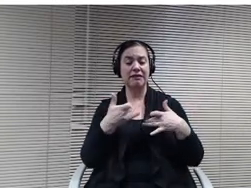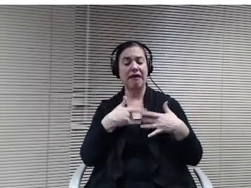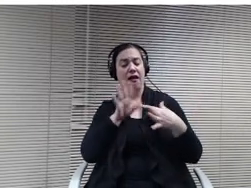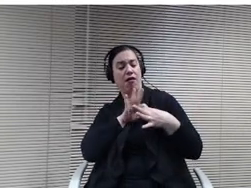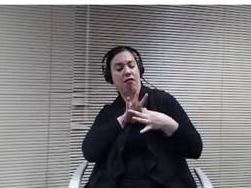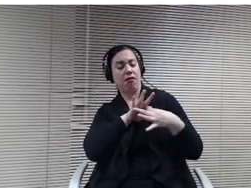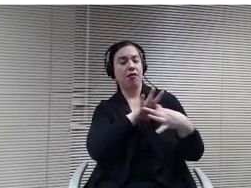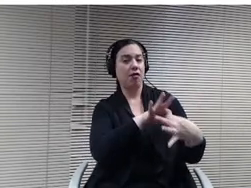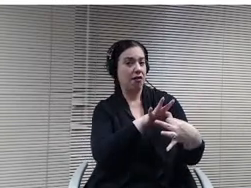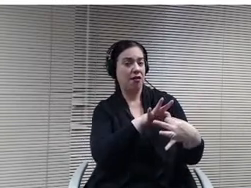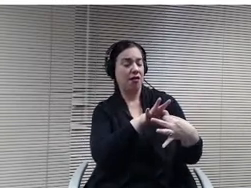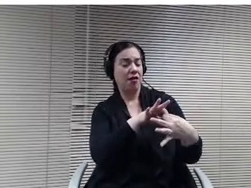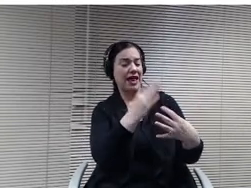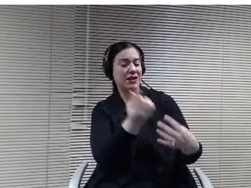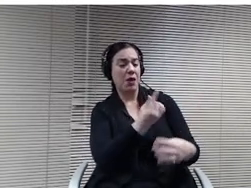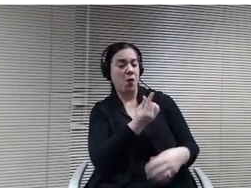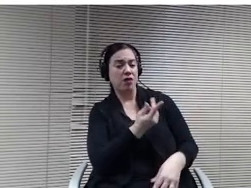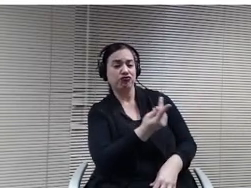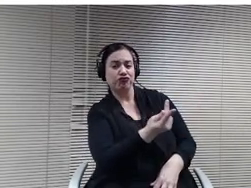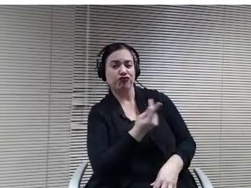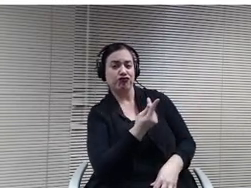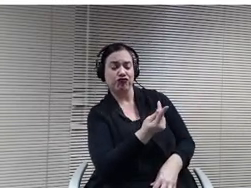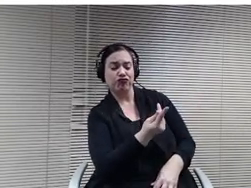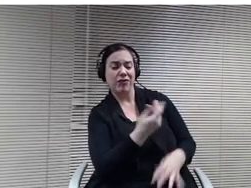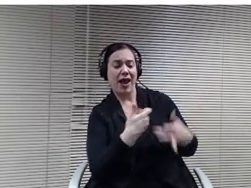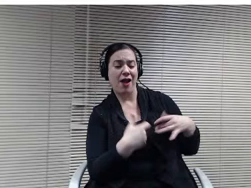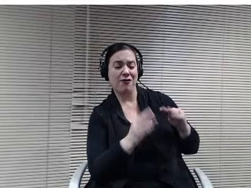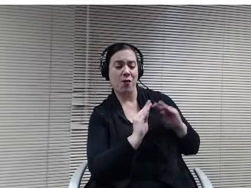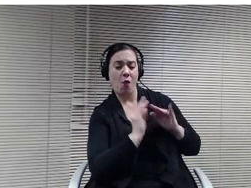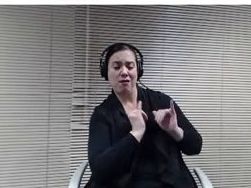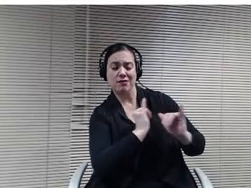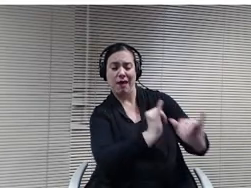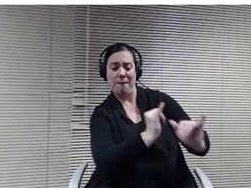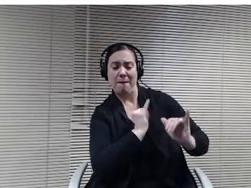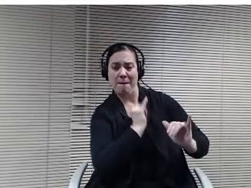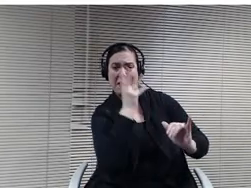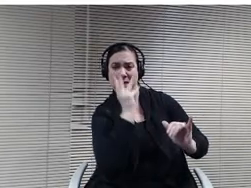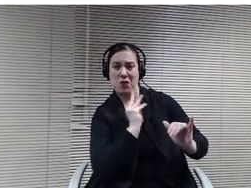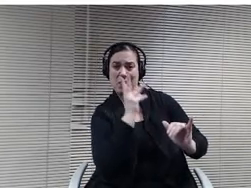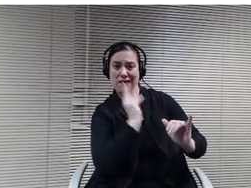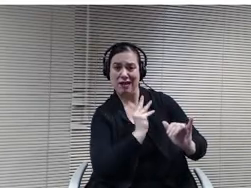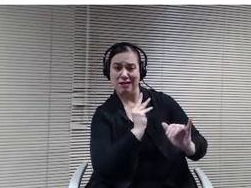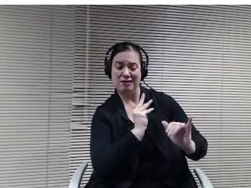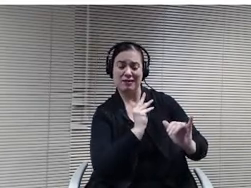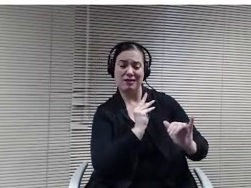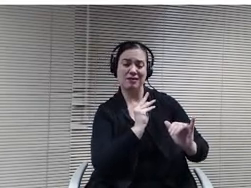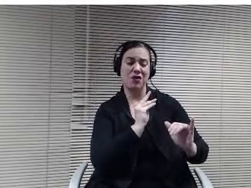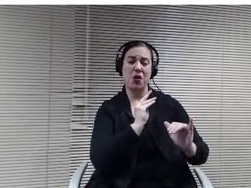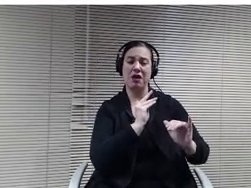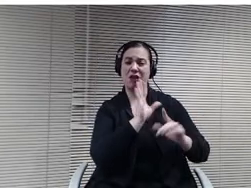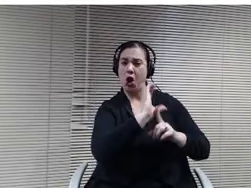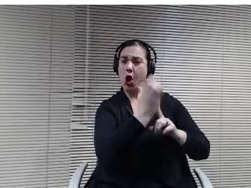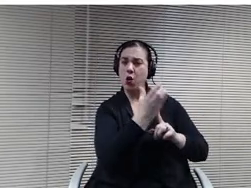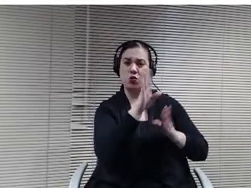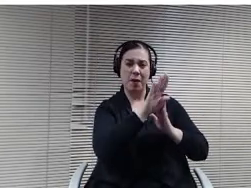more of a similar experience to them in terms of their cultural background or just their experiences, and I think that's